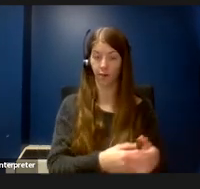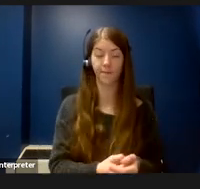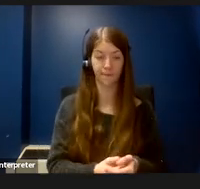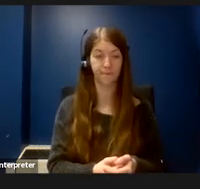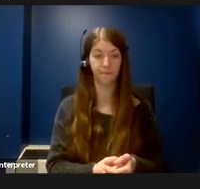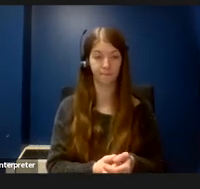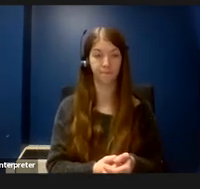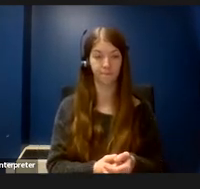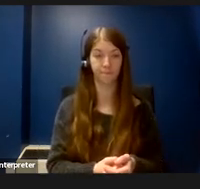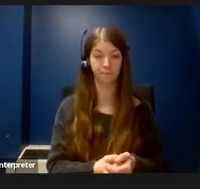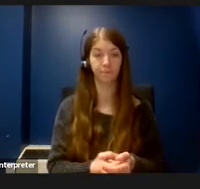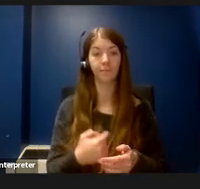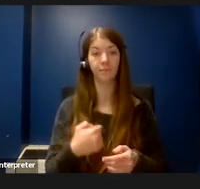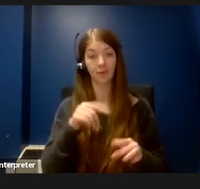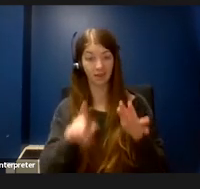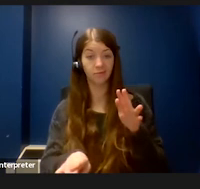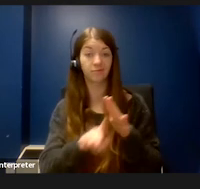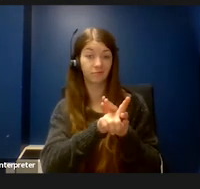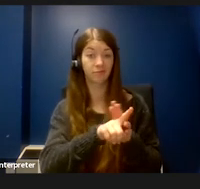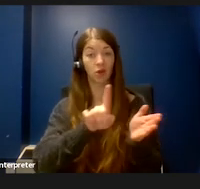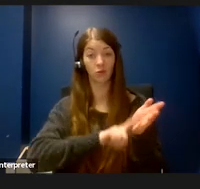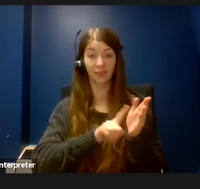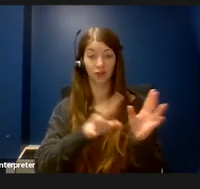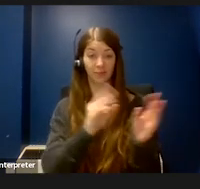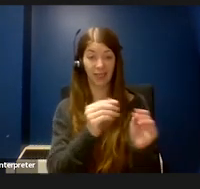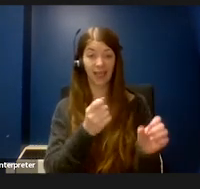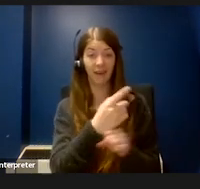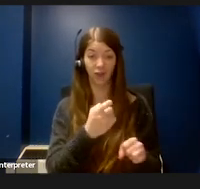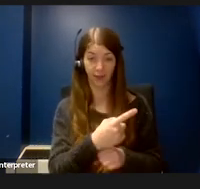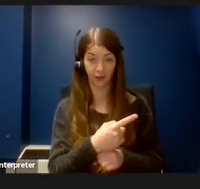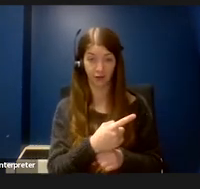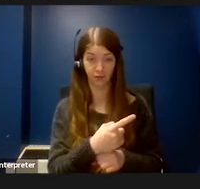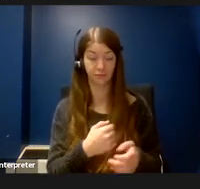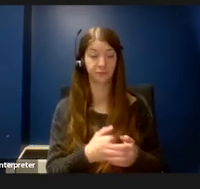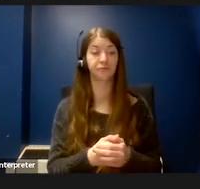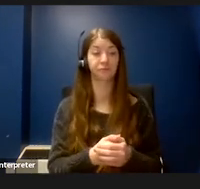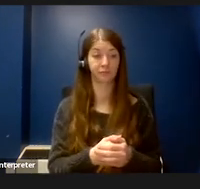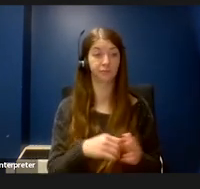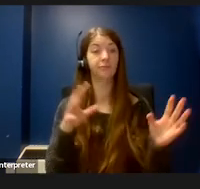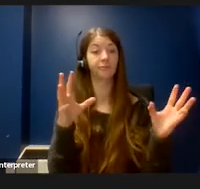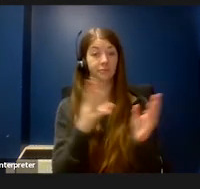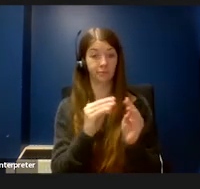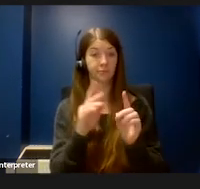I attended a research meeting every year and the meeting that I attended most frequently was